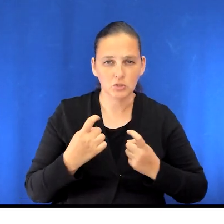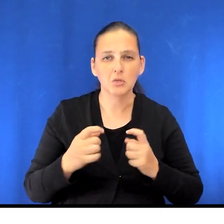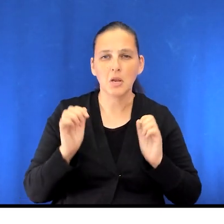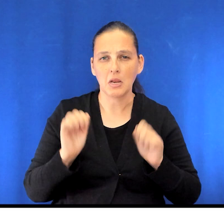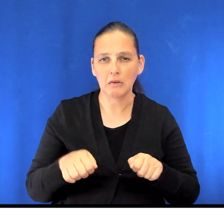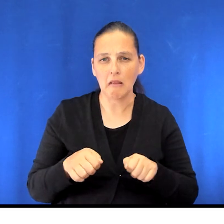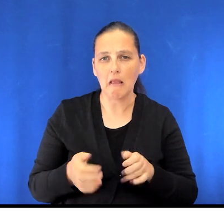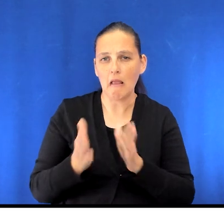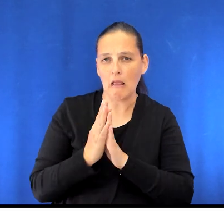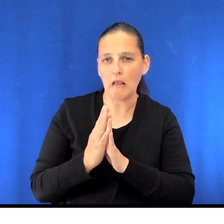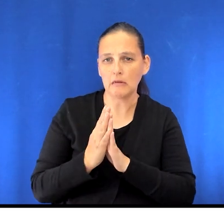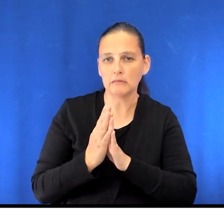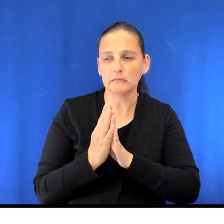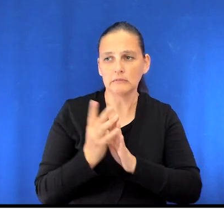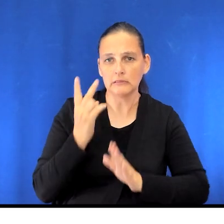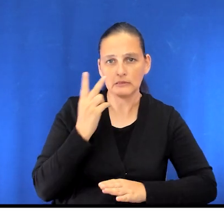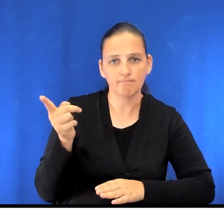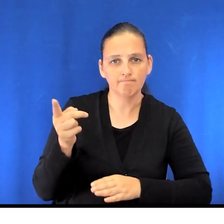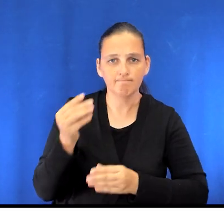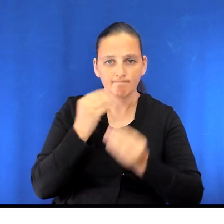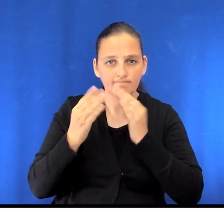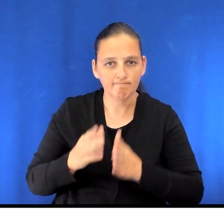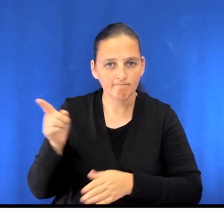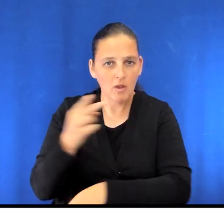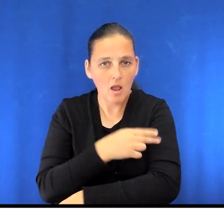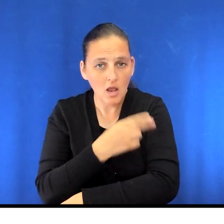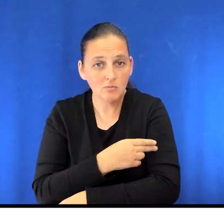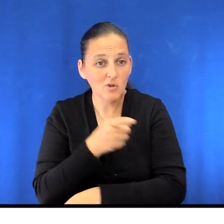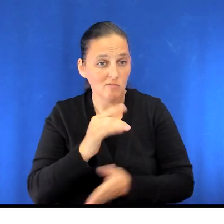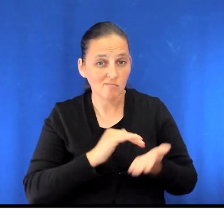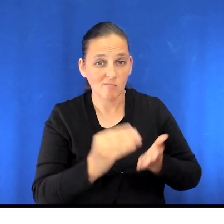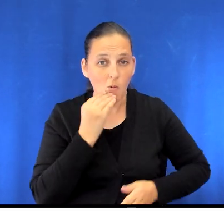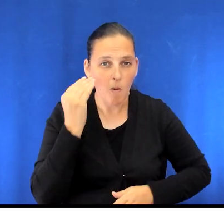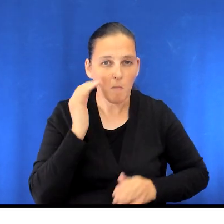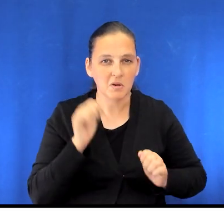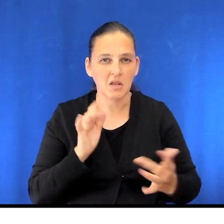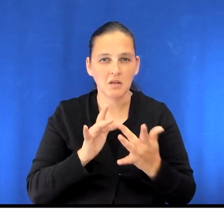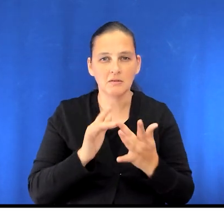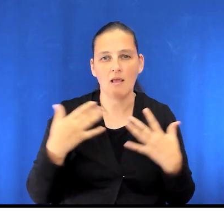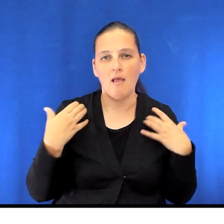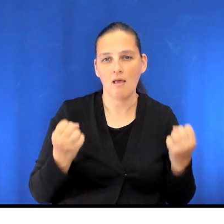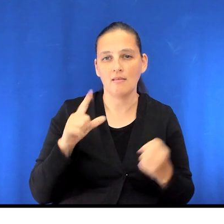to see a dietitian in hospital. Or if you've already gone home, you can contact HealthLink BC by dialing 8-1-1